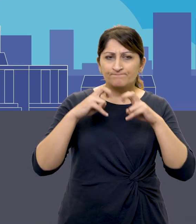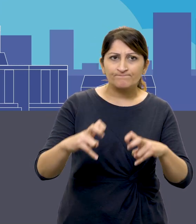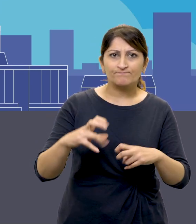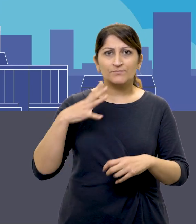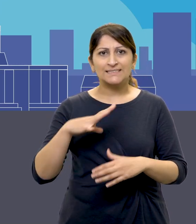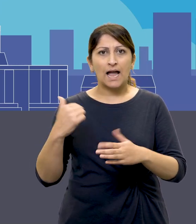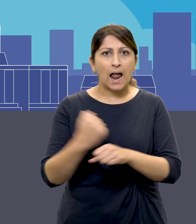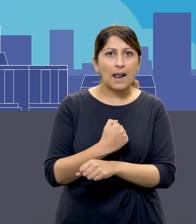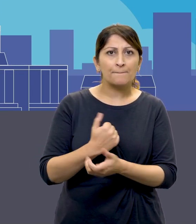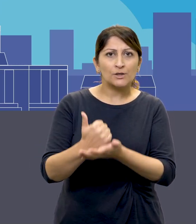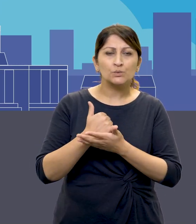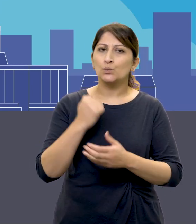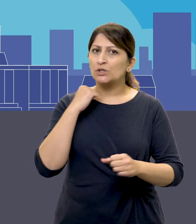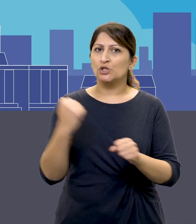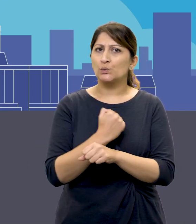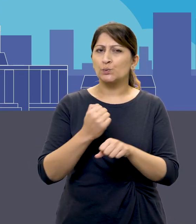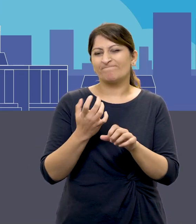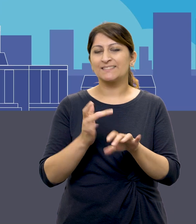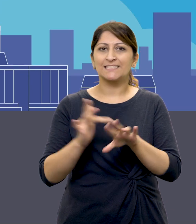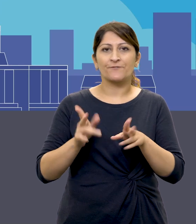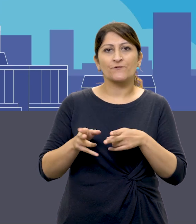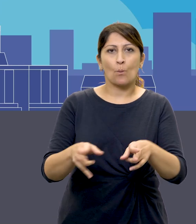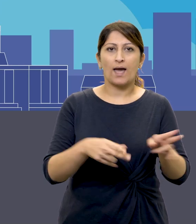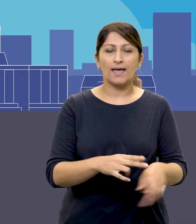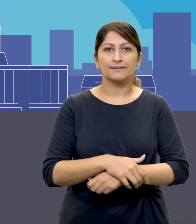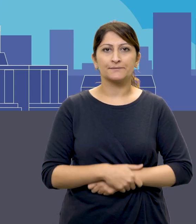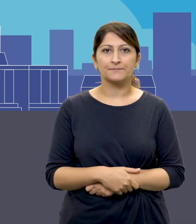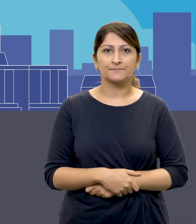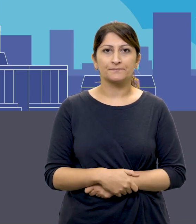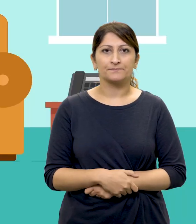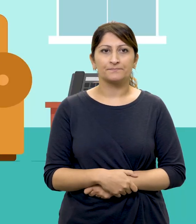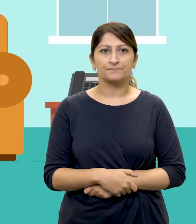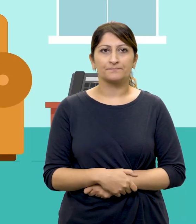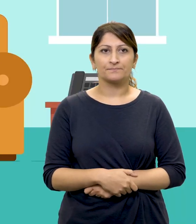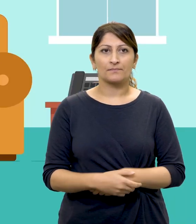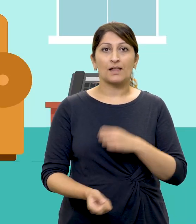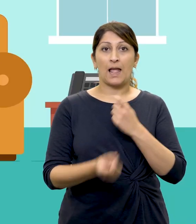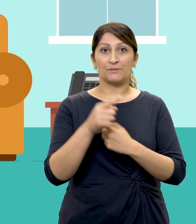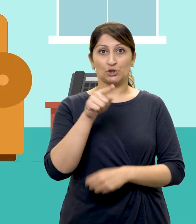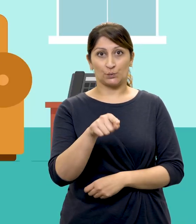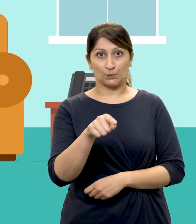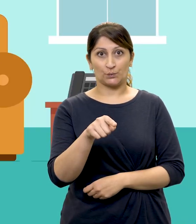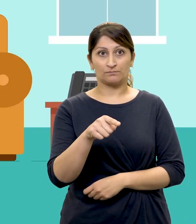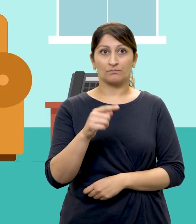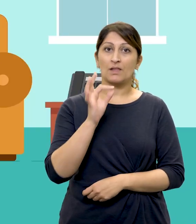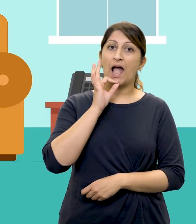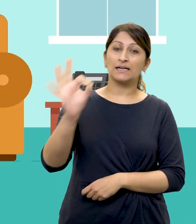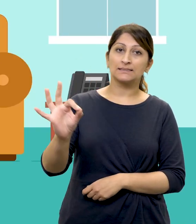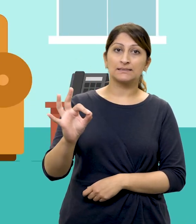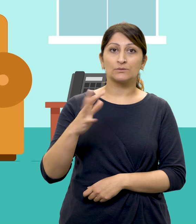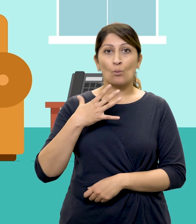are needed will always be carried out sensitively. If it is happening to you, you will be asked what